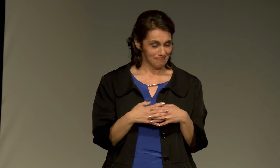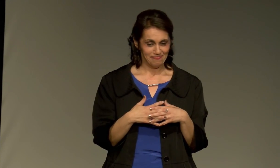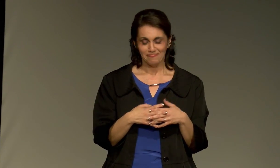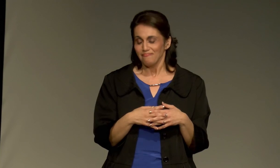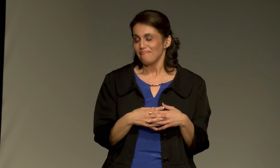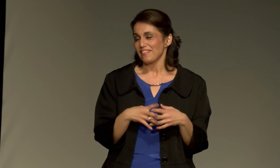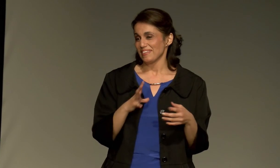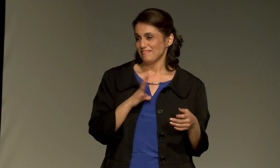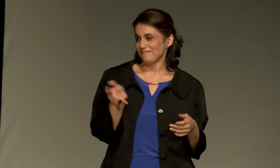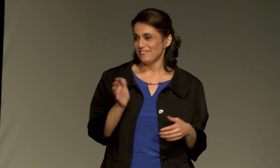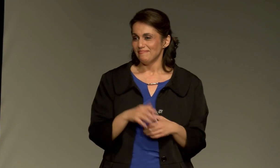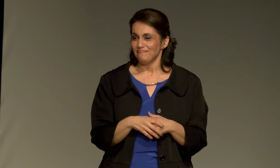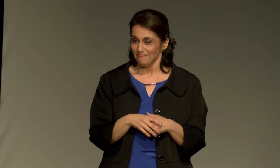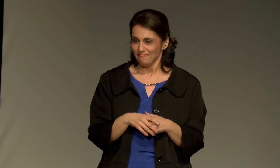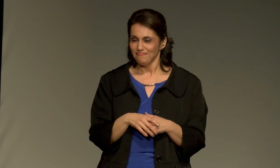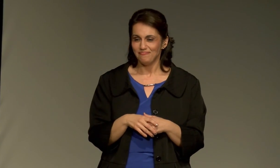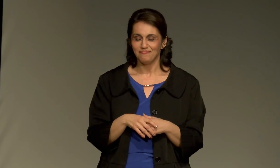We're talking through the cars.